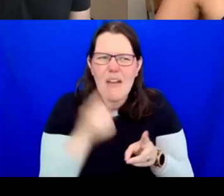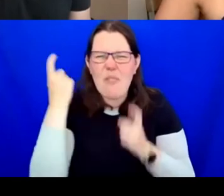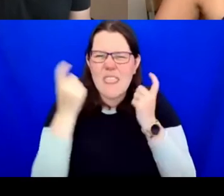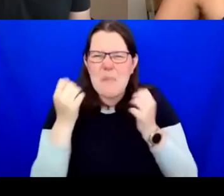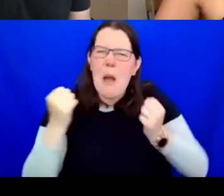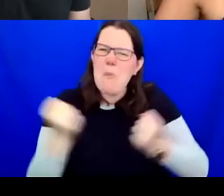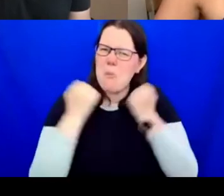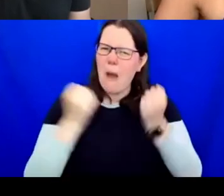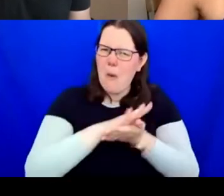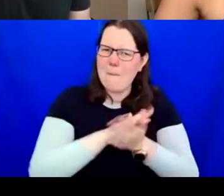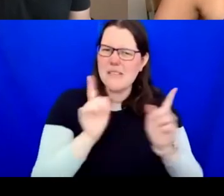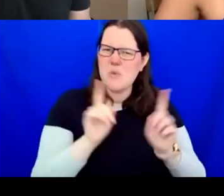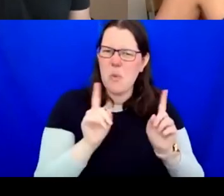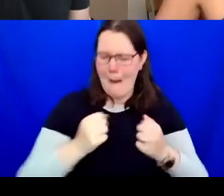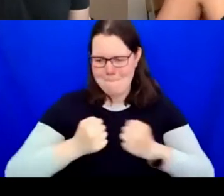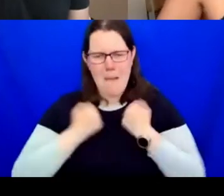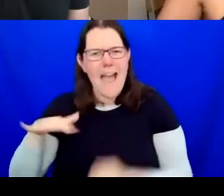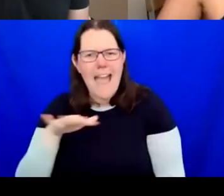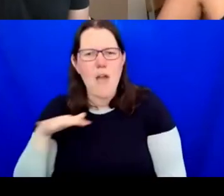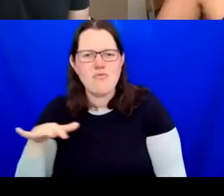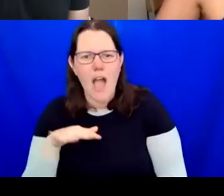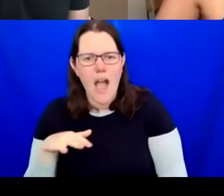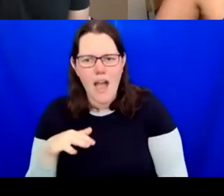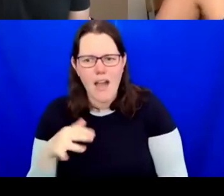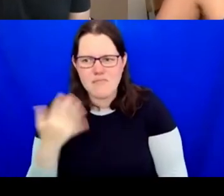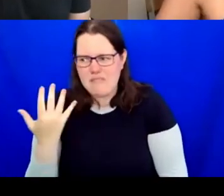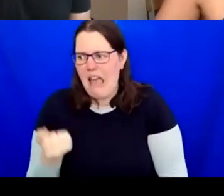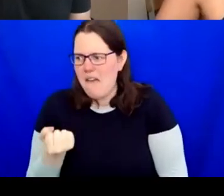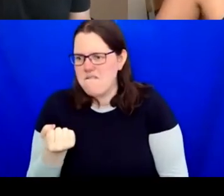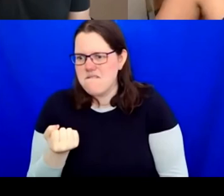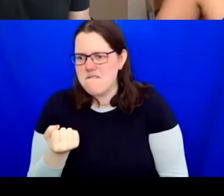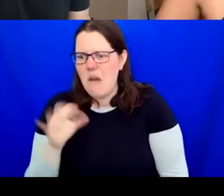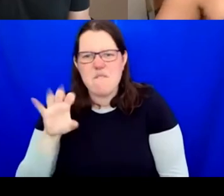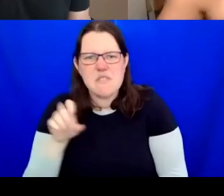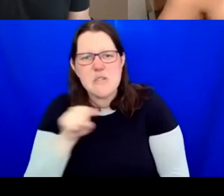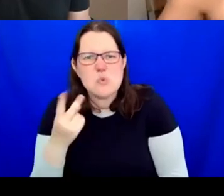there might be 10 to 20 people making the decision to do it in one way or another. One votes out,